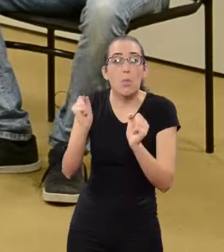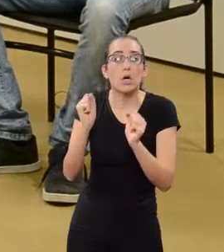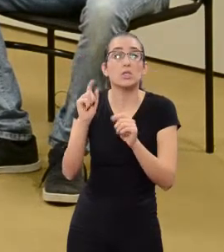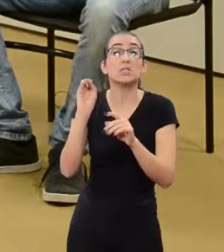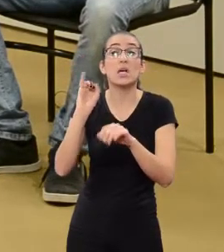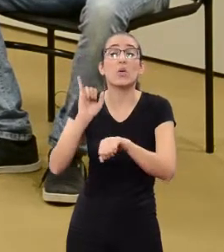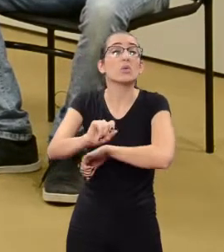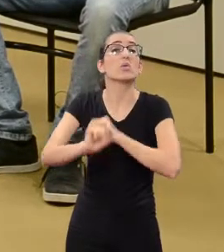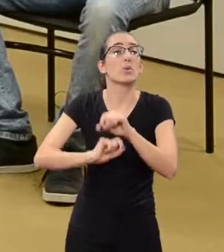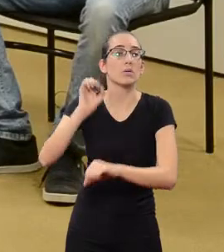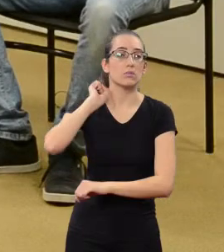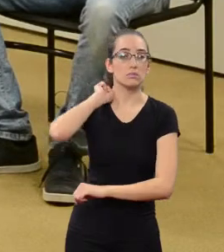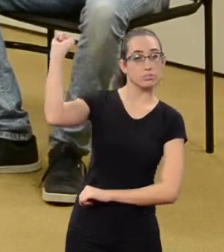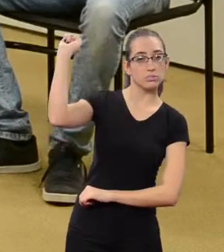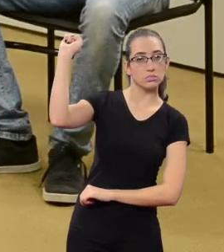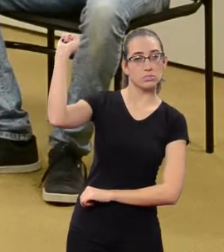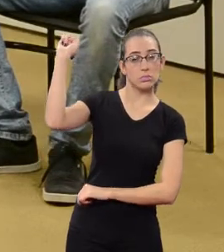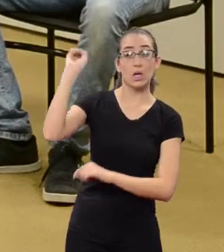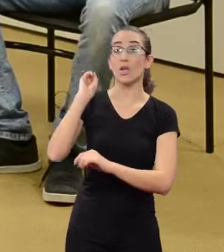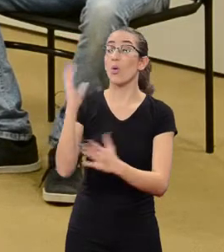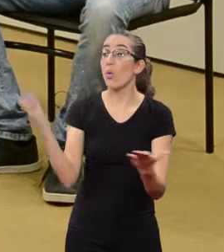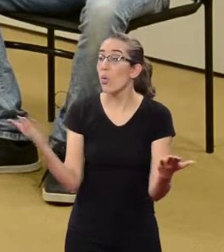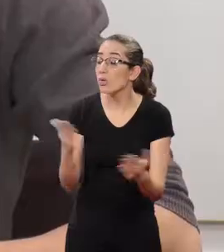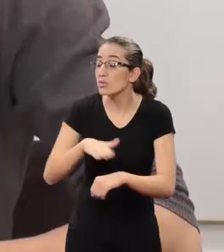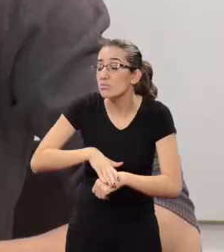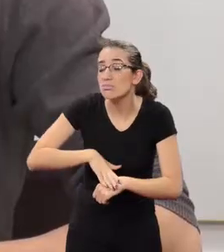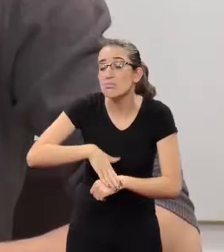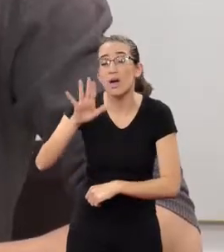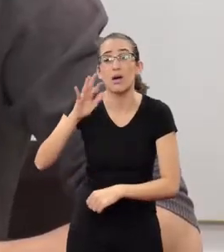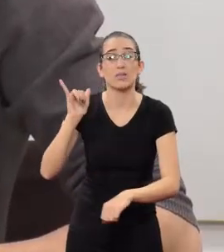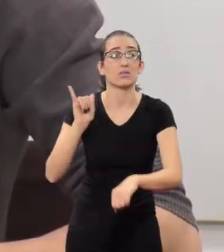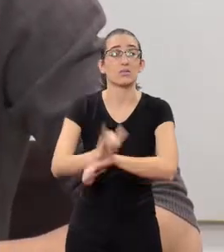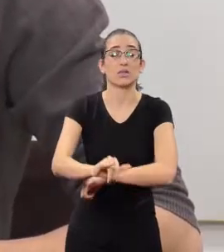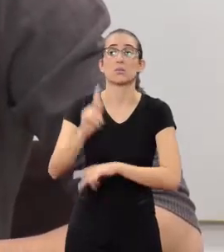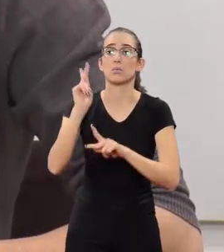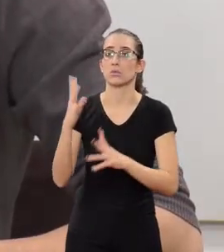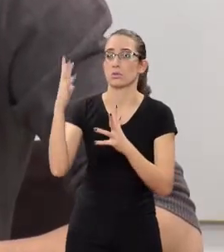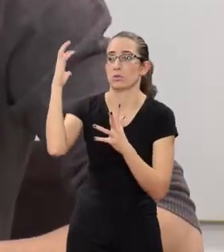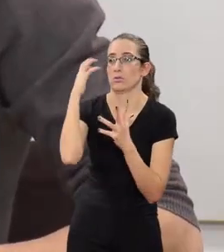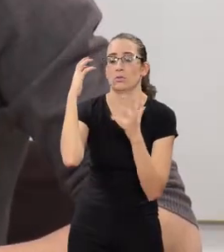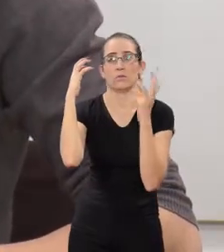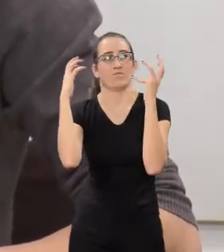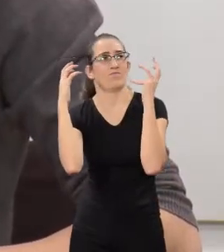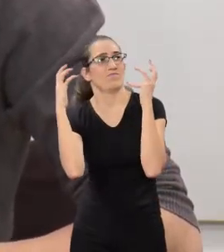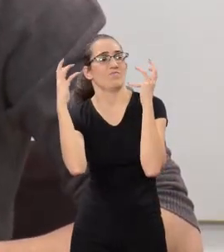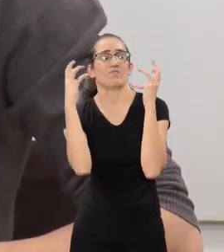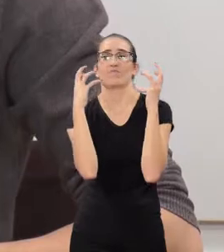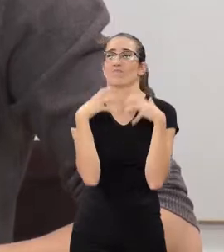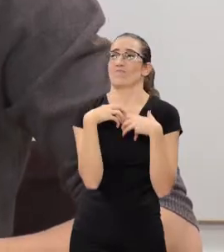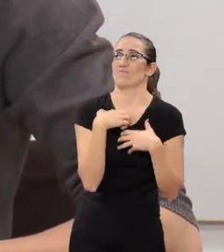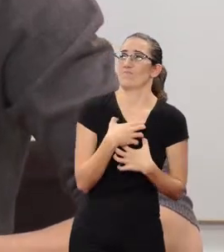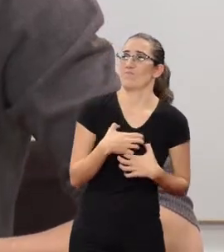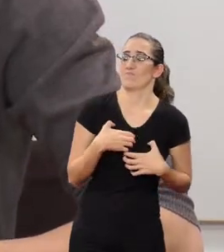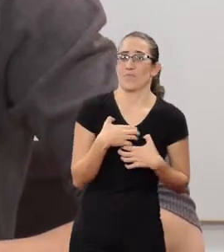And that's what happening the most nowadays. And people, by feeling oppressed by this means of oppression